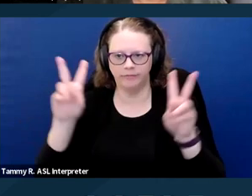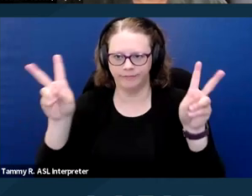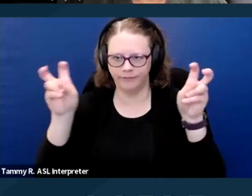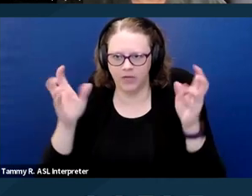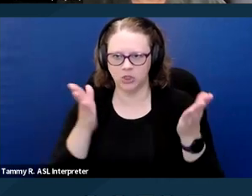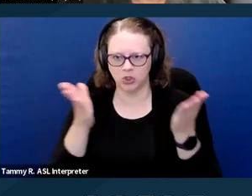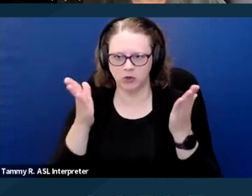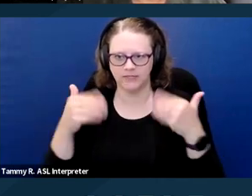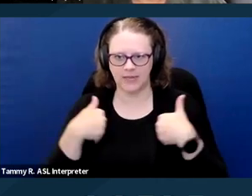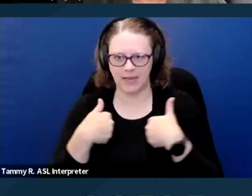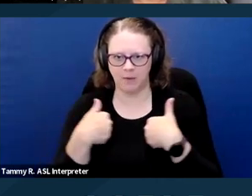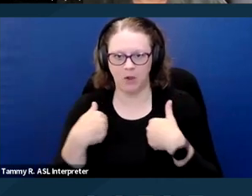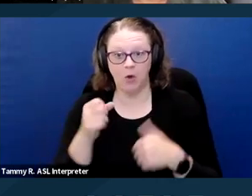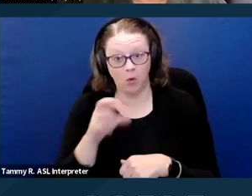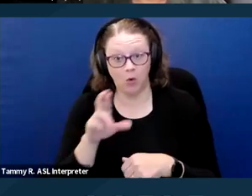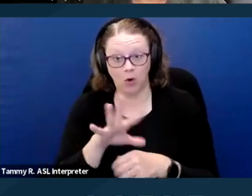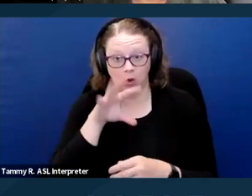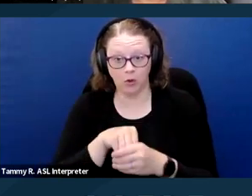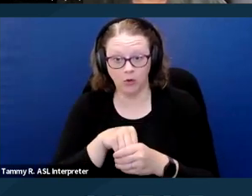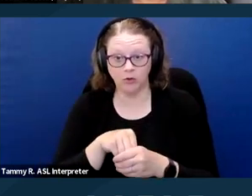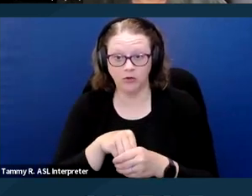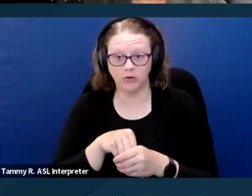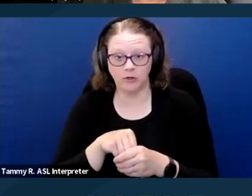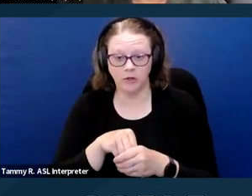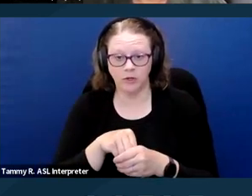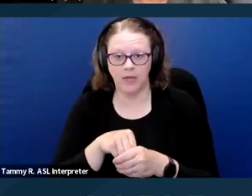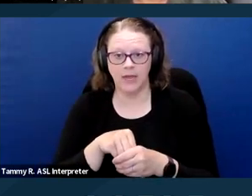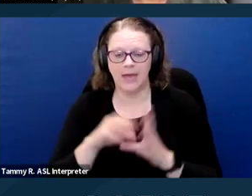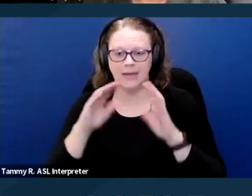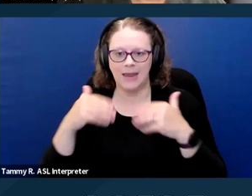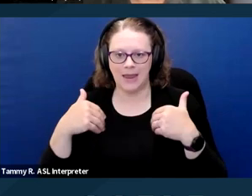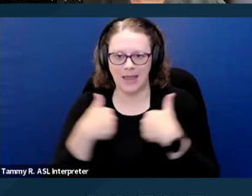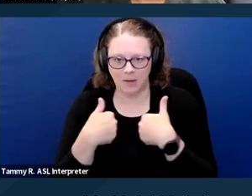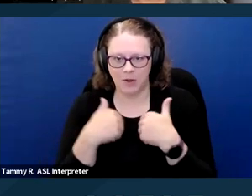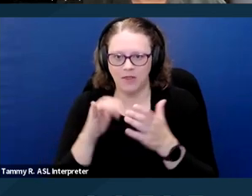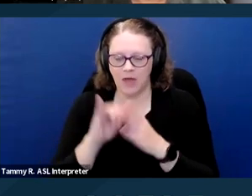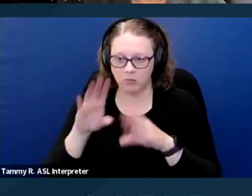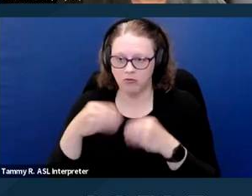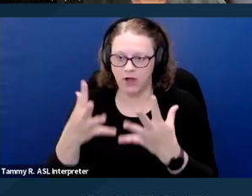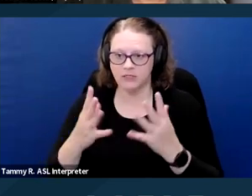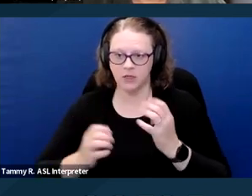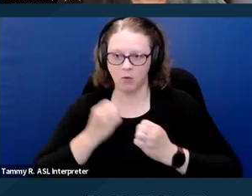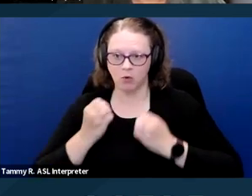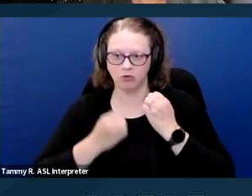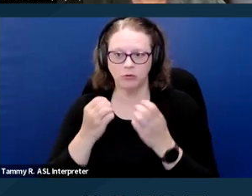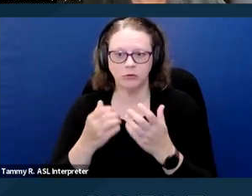or it also includes a dog, I'm sorry, an animal that provides emotional support that alleviates one